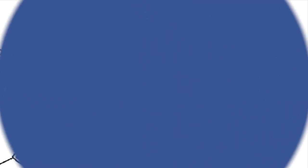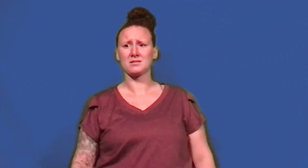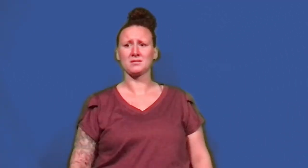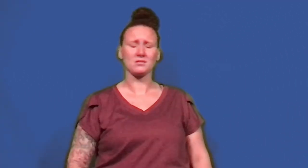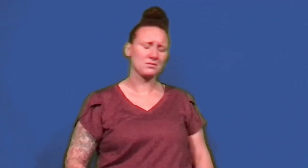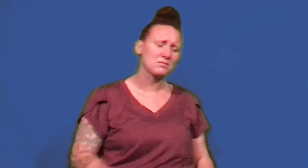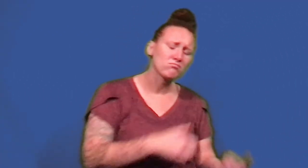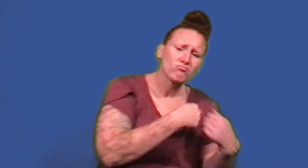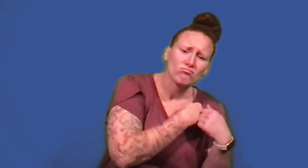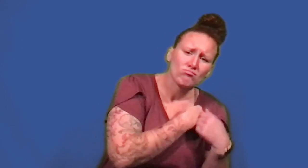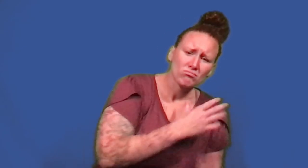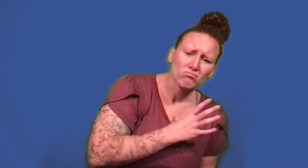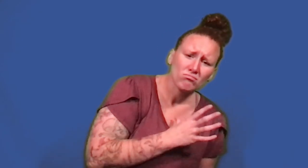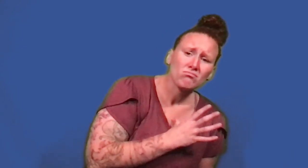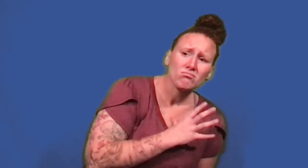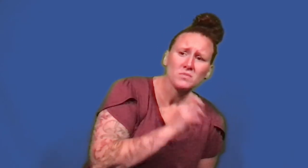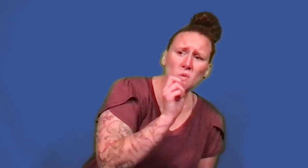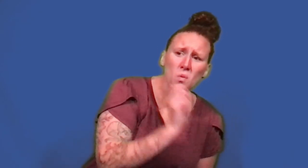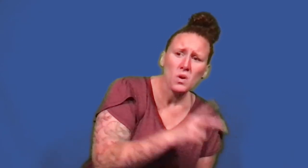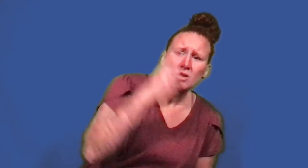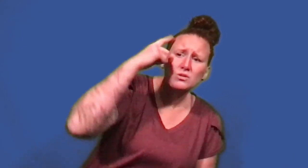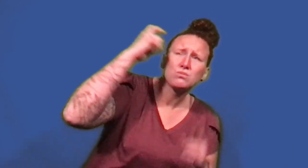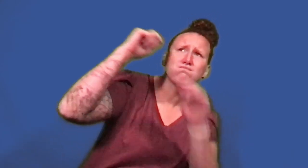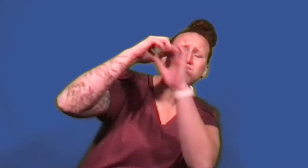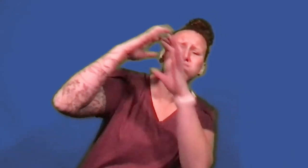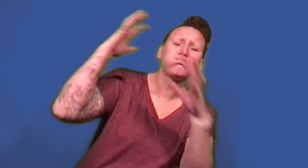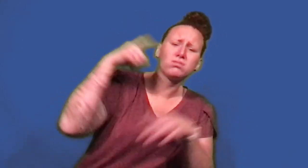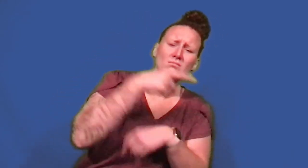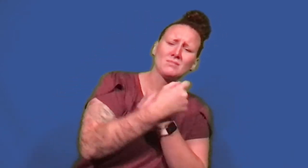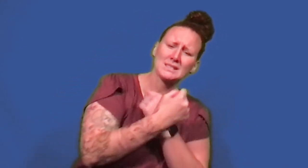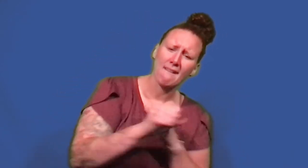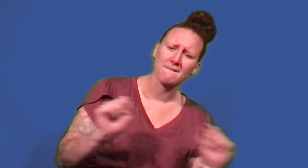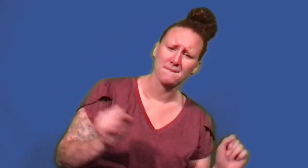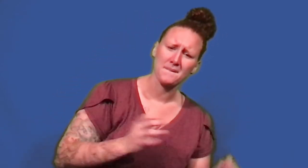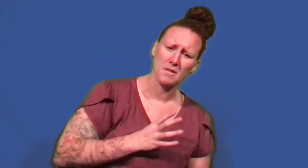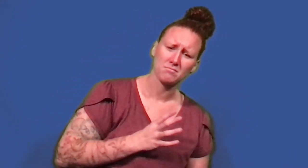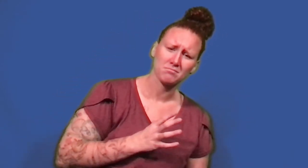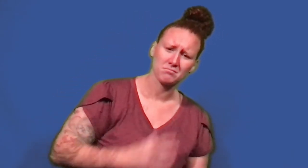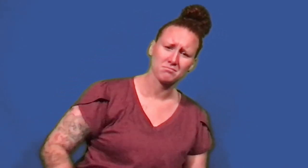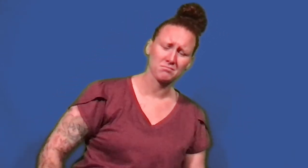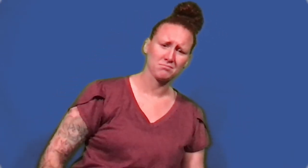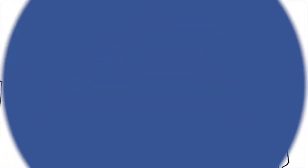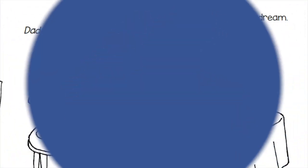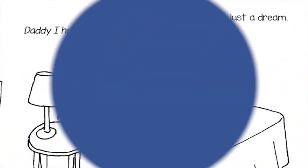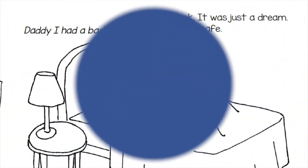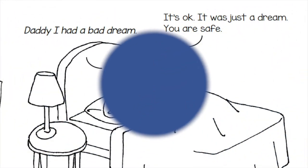It's okay. It was just a dream. You are safe.